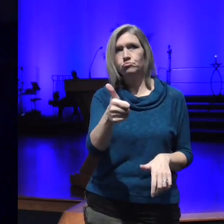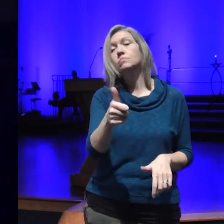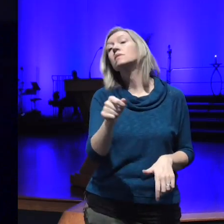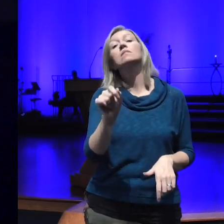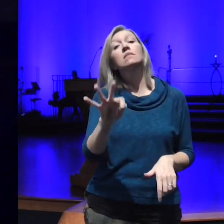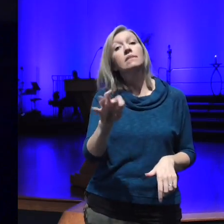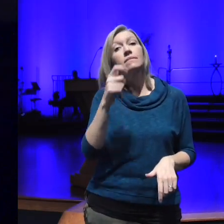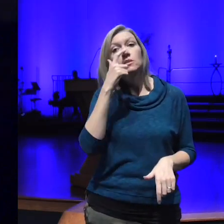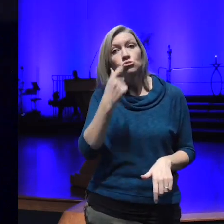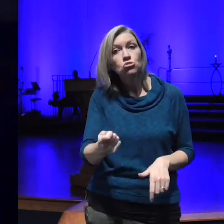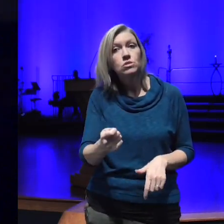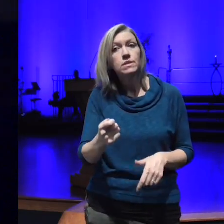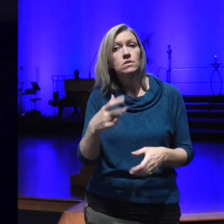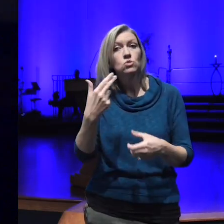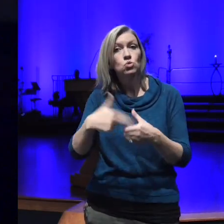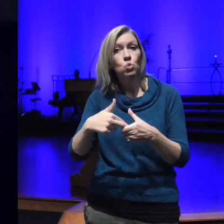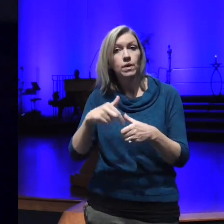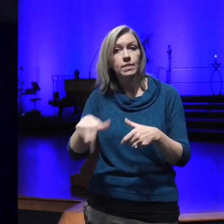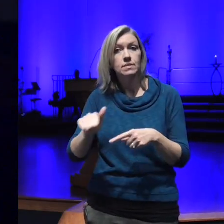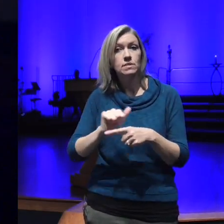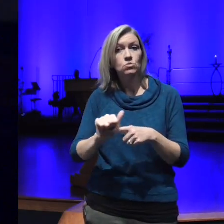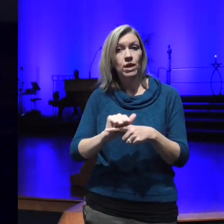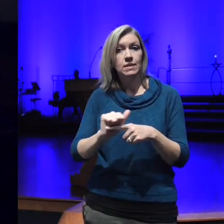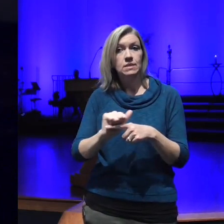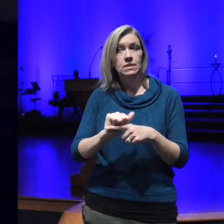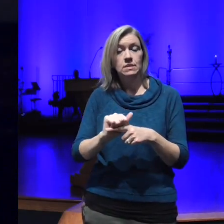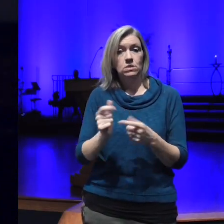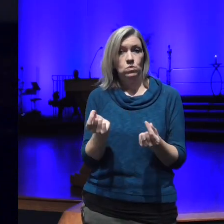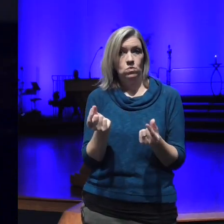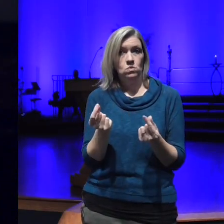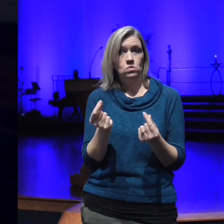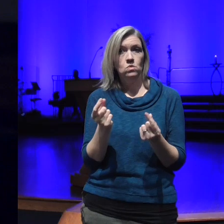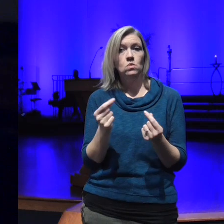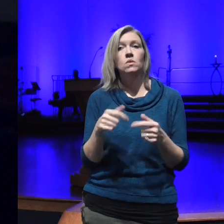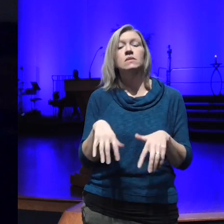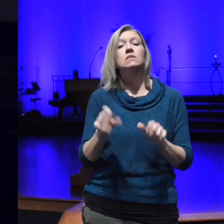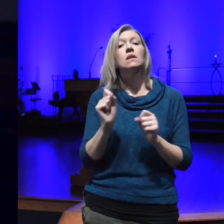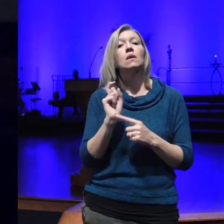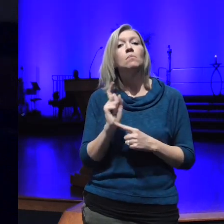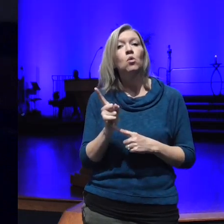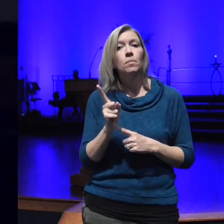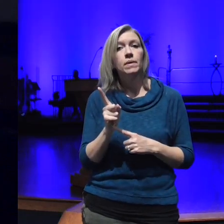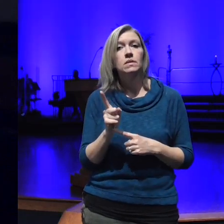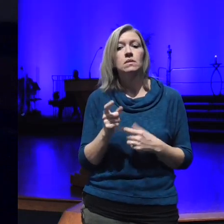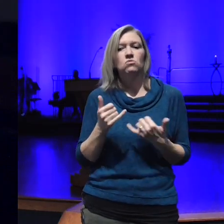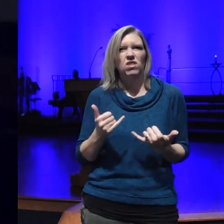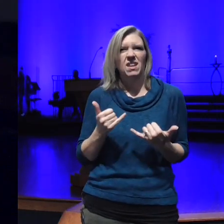to join us in this practice we take a moment right here and right now to begin right where we are and